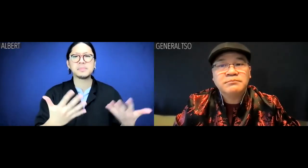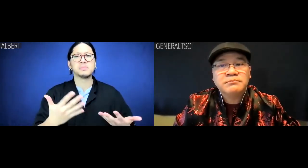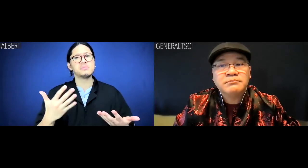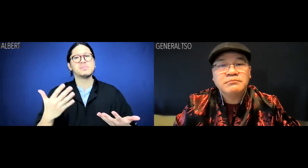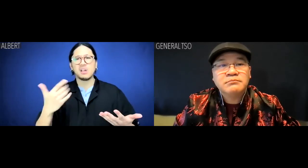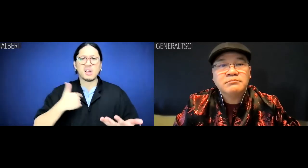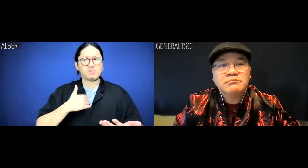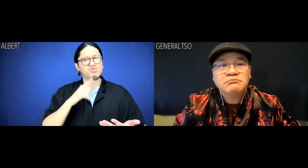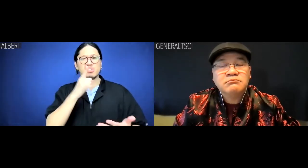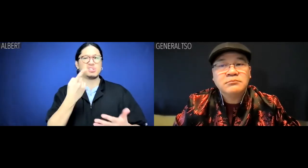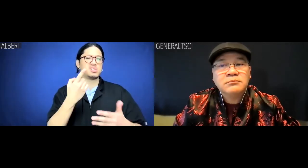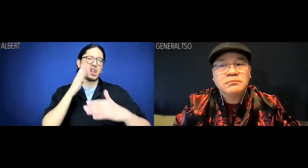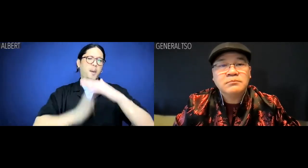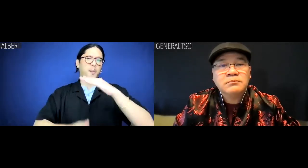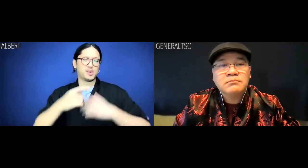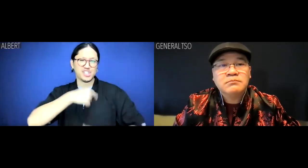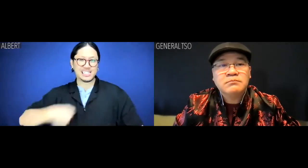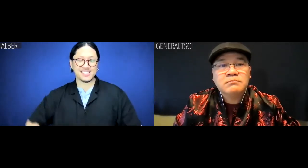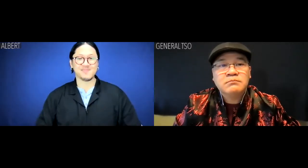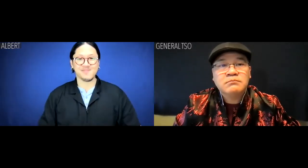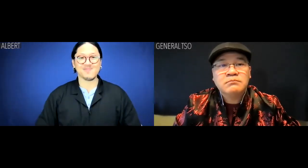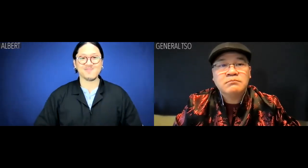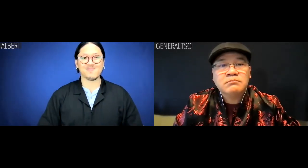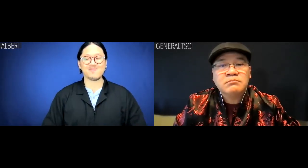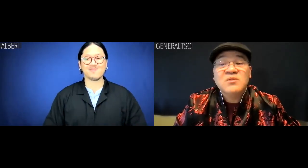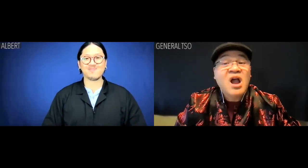I was just being humble Chinese.